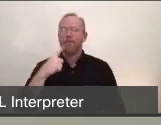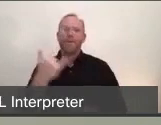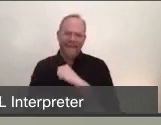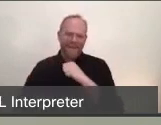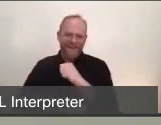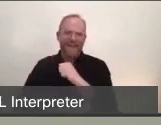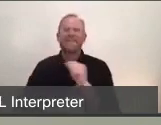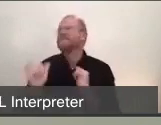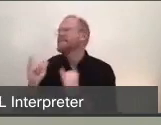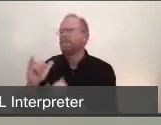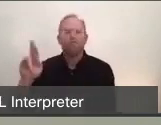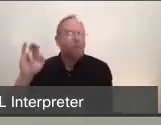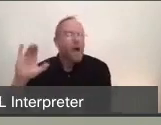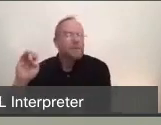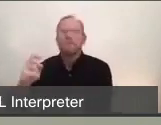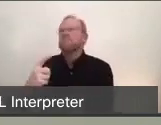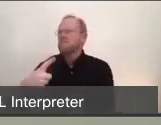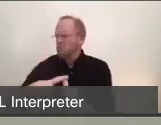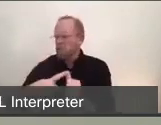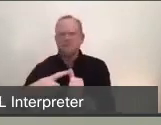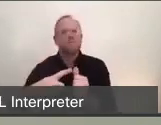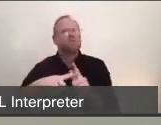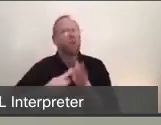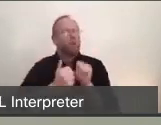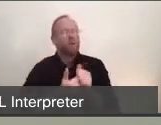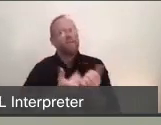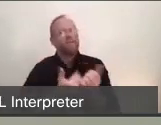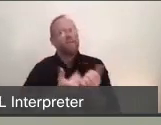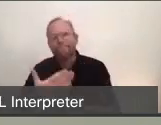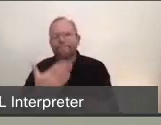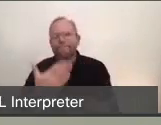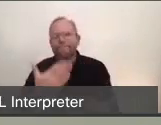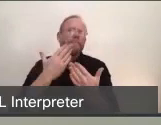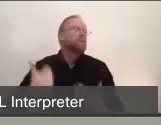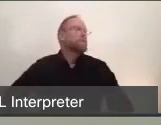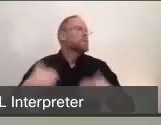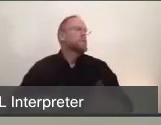I wanted to lead with gratitude. We are all thankful for everyone who has been supporting our effort.